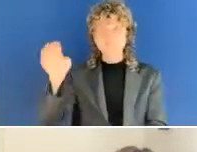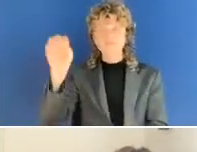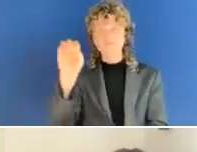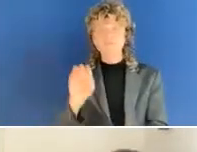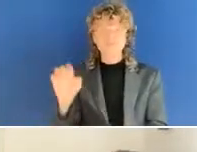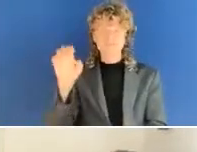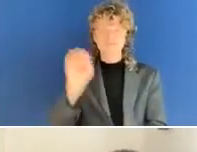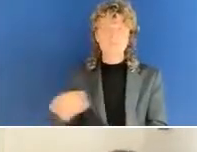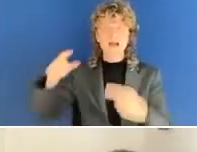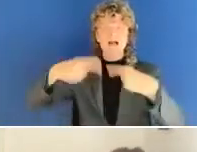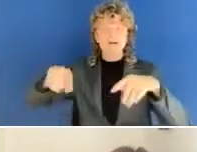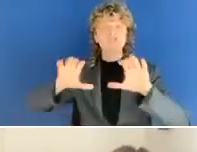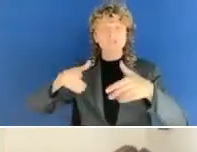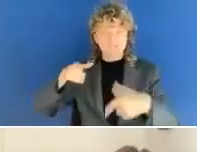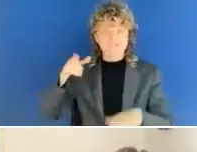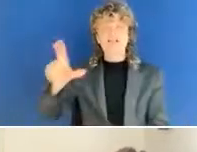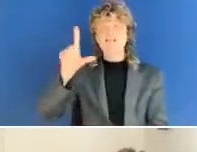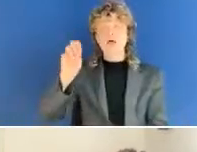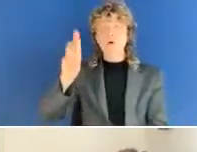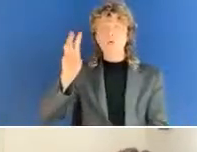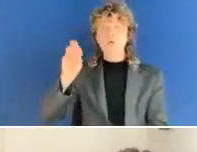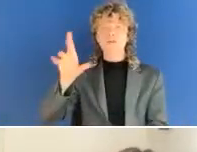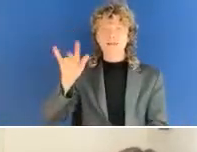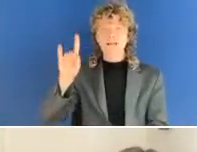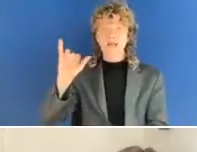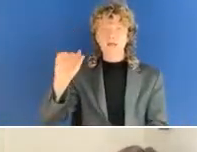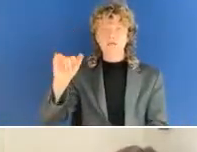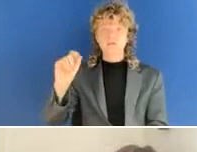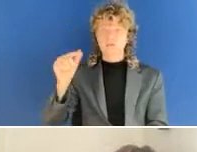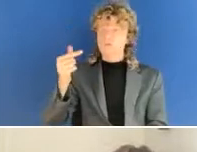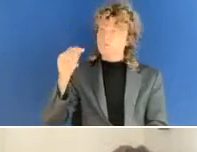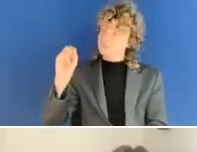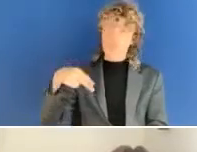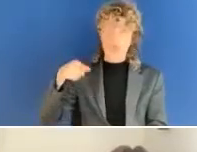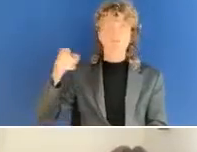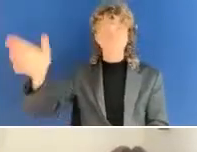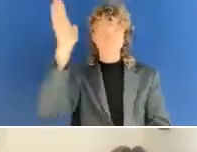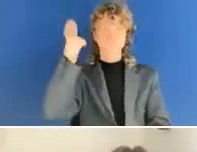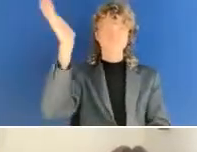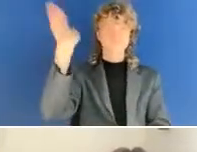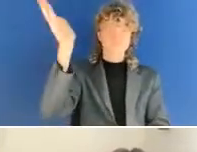how happy and proud I am that IAAP EU and the European disability forum can organize